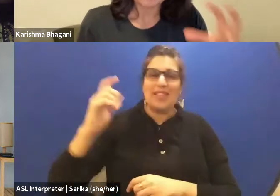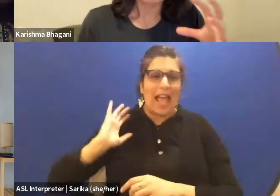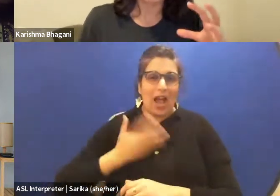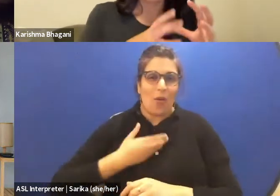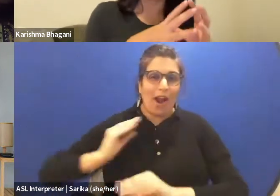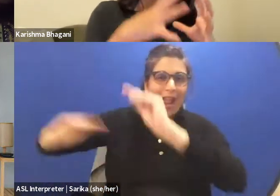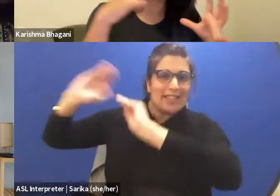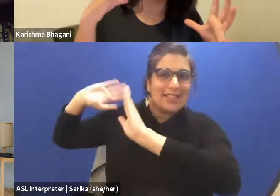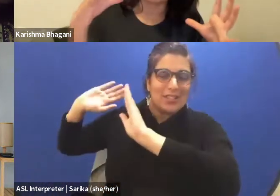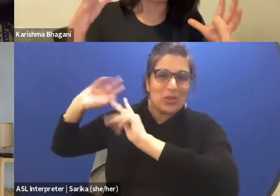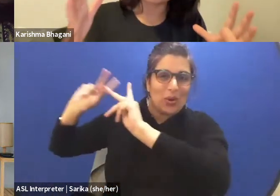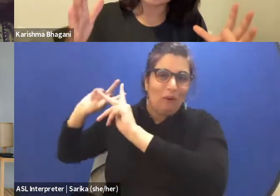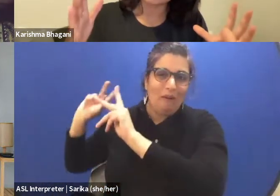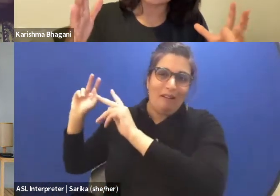just the very act of questioning that routine